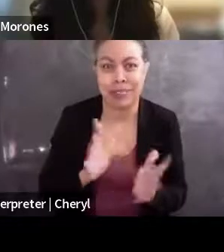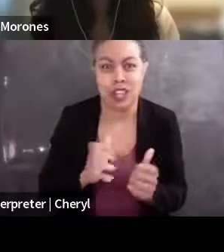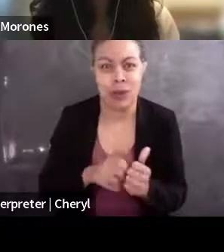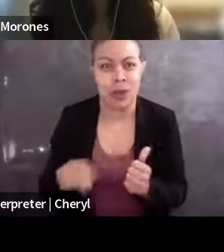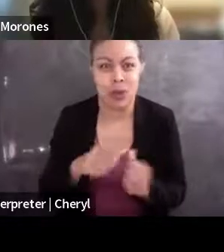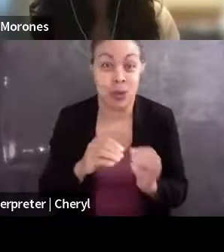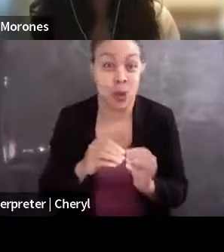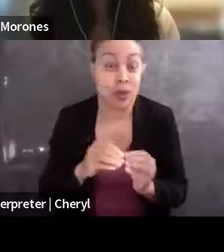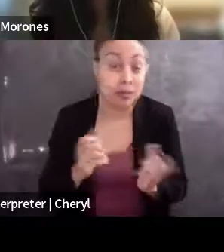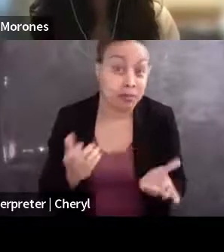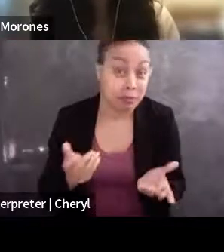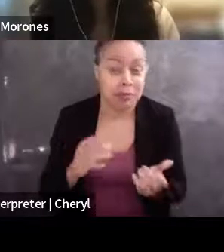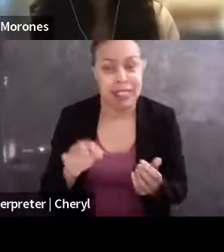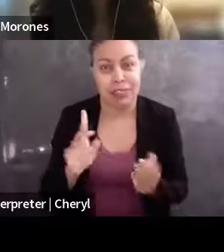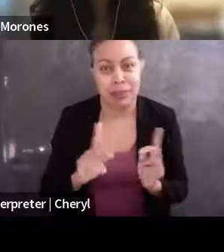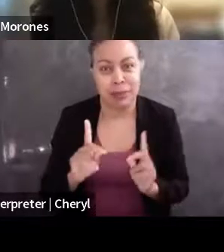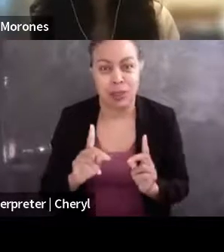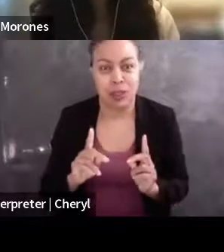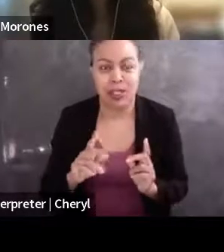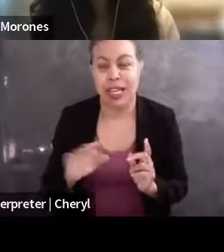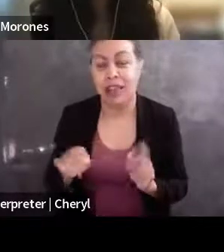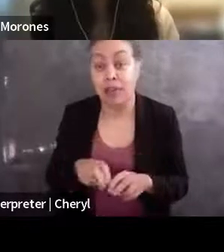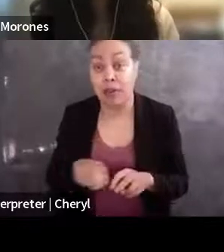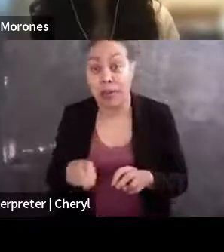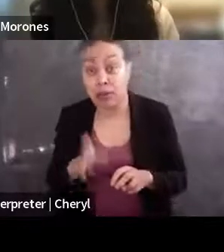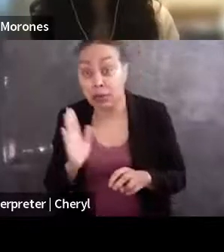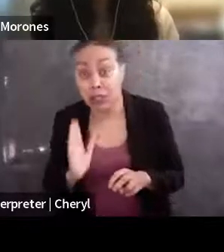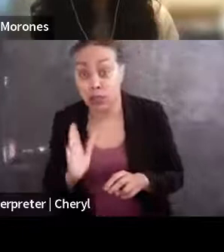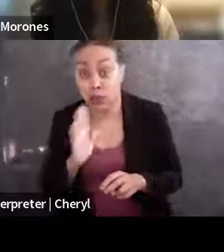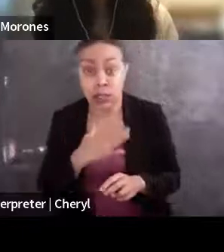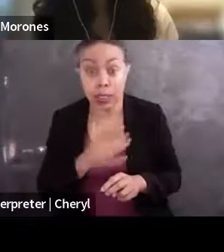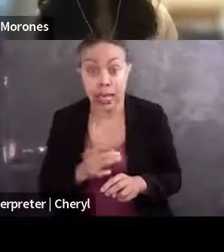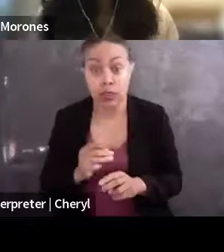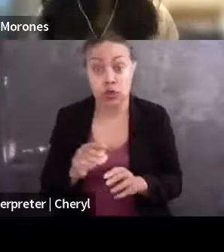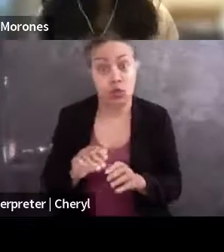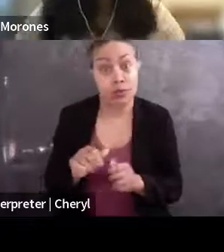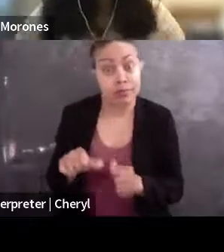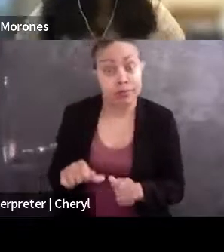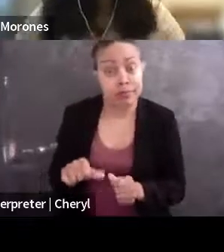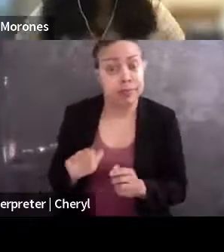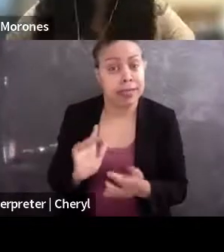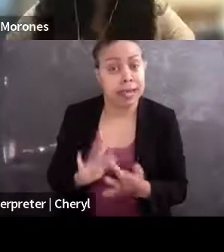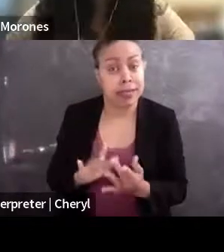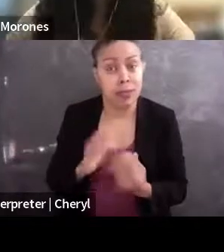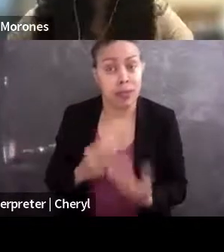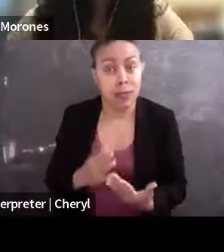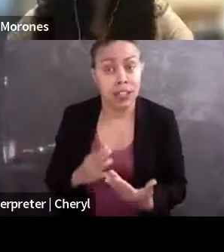So if people, if panelists want to throw contact information that they're comfortable with people using in chat, that's great.